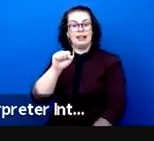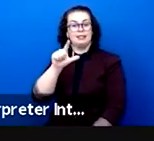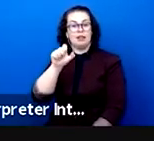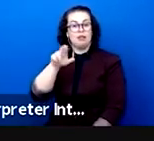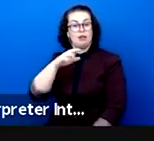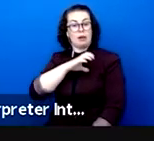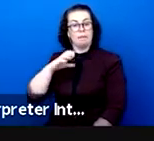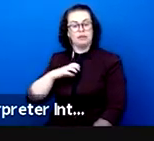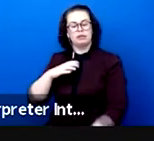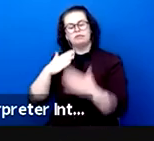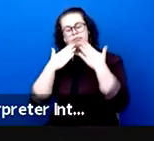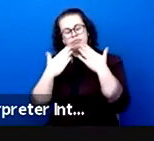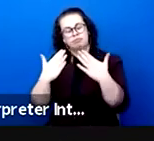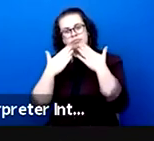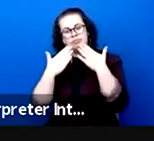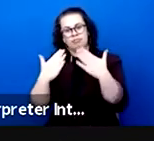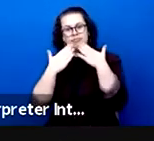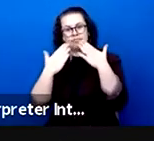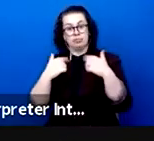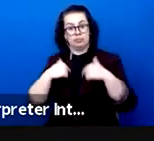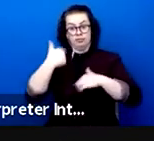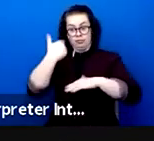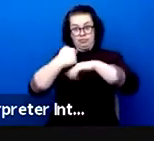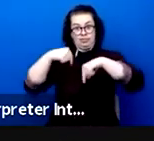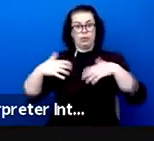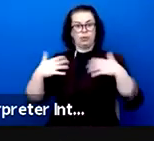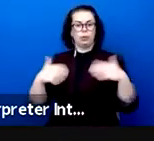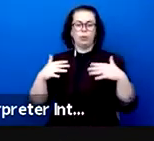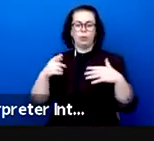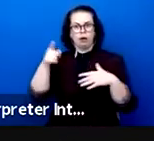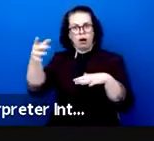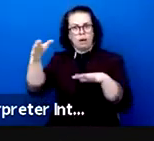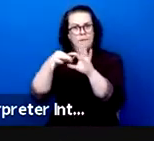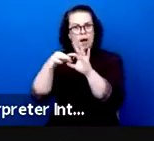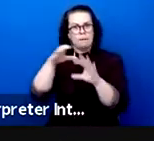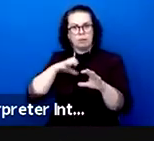because we know that she is committed to working with us, to create the spaces,